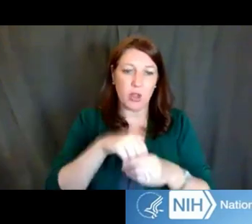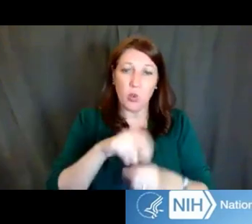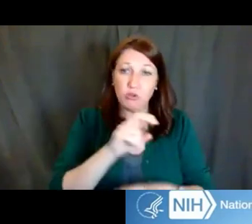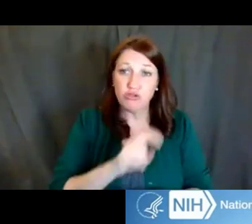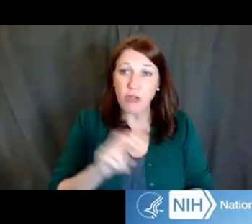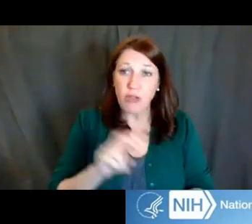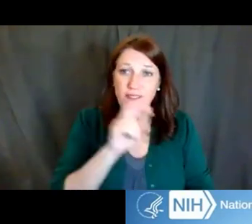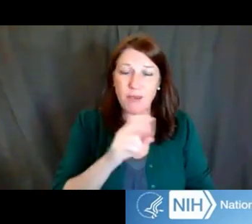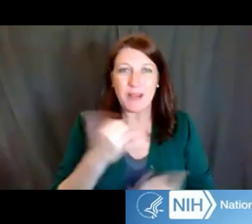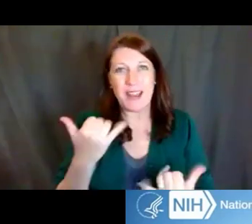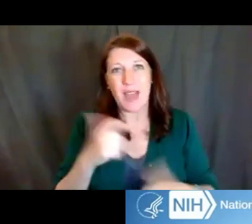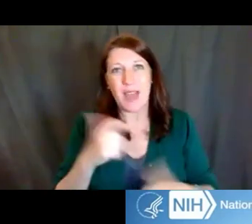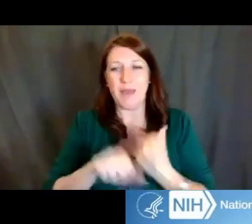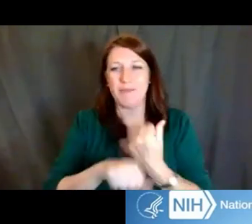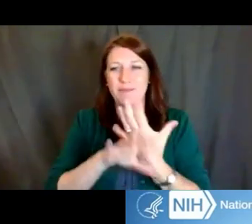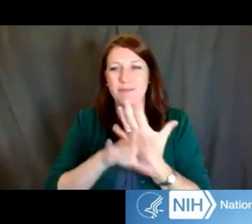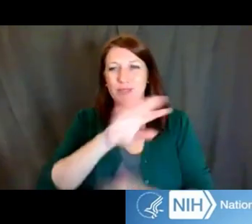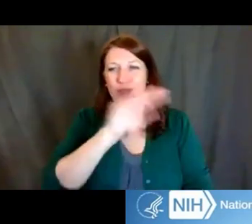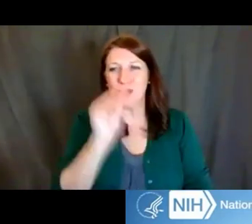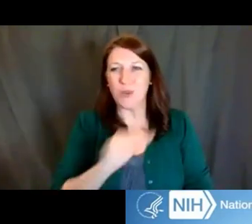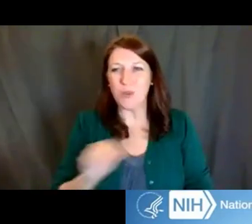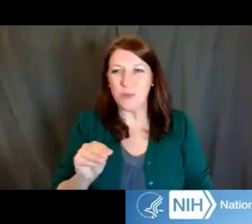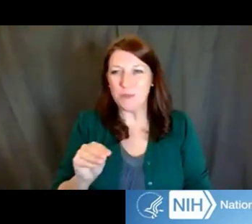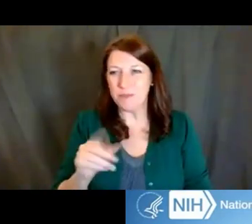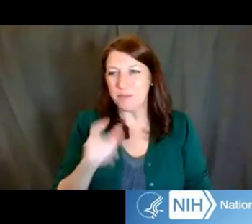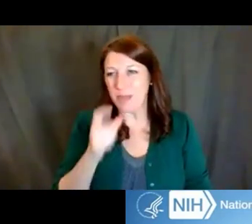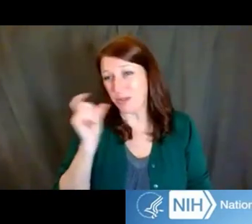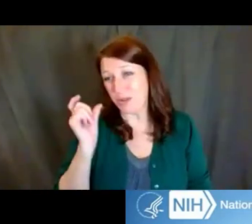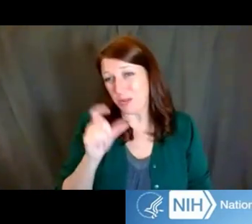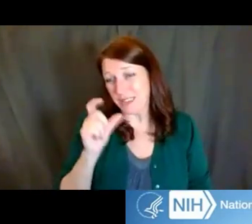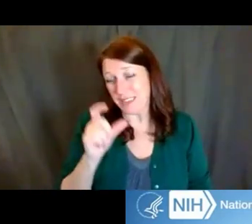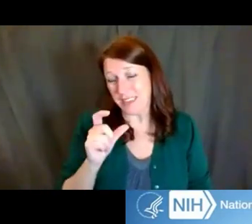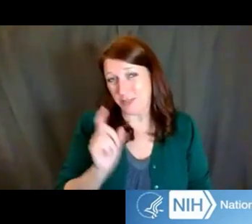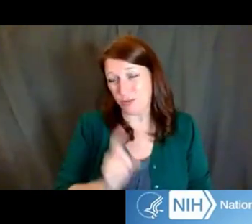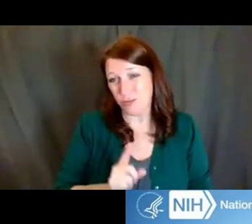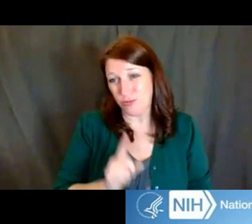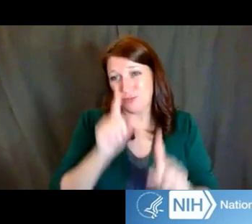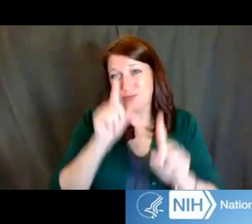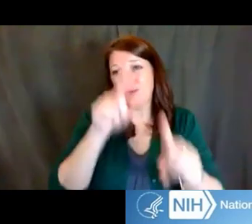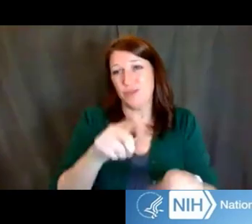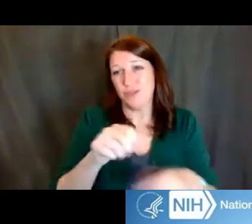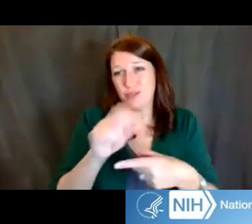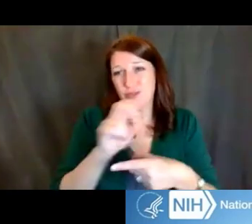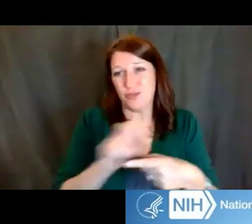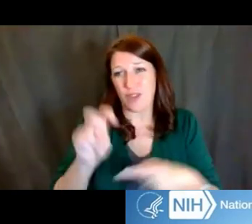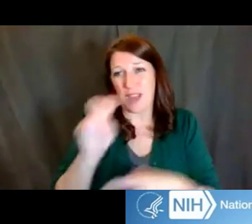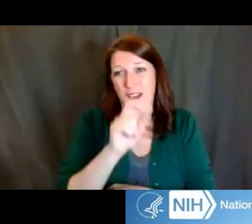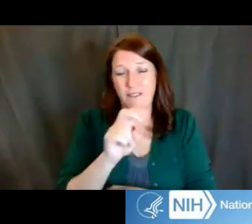no, I'm not sure that's totally necessary anymore, unless you need to learn some wet skills, some wet lab skills.